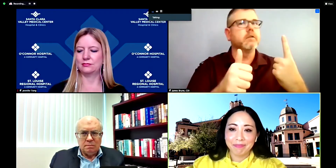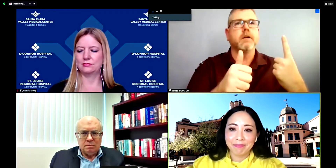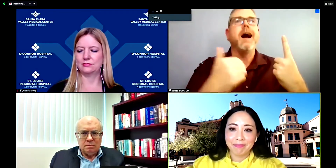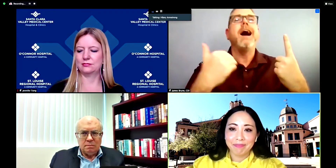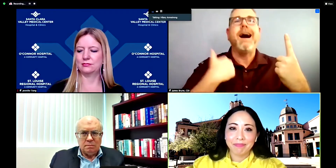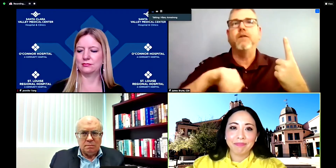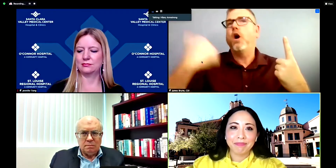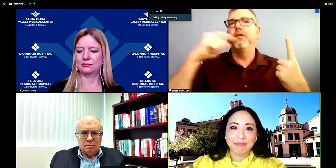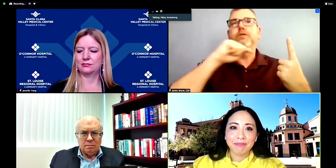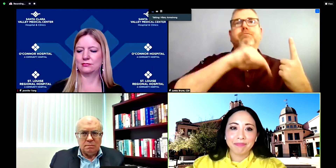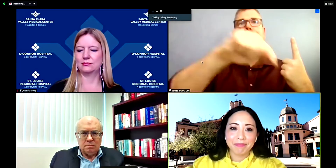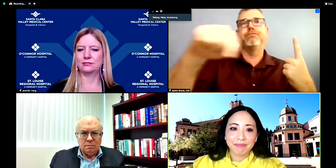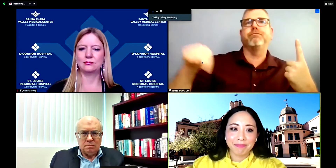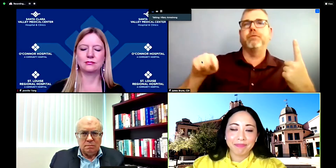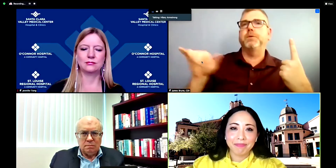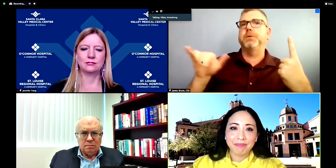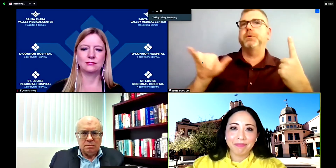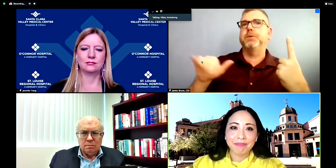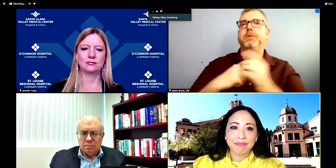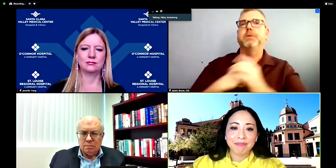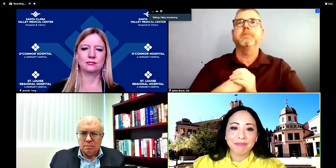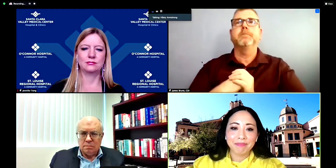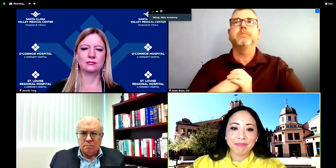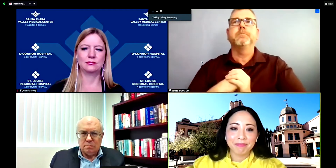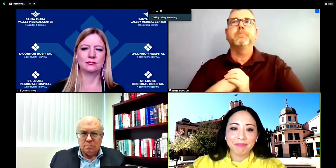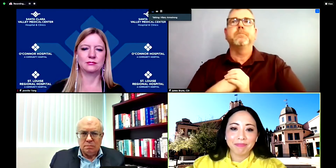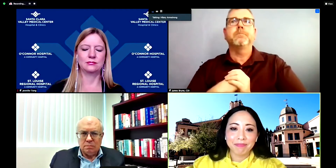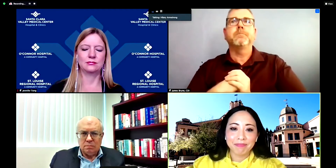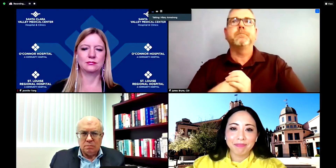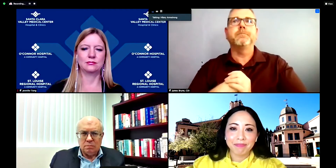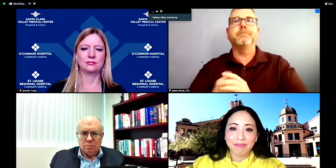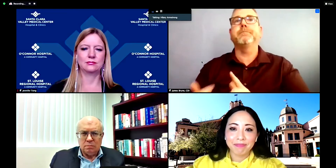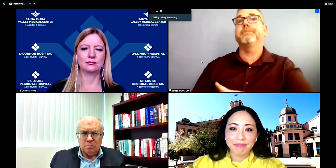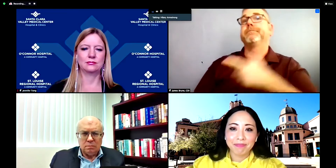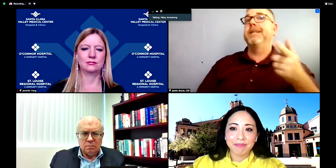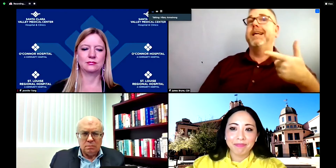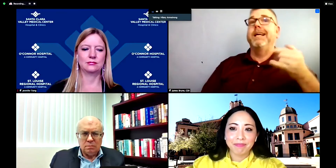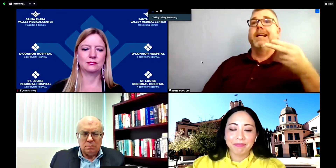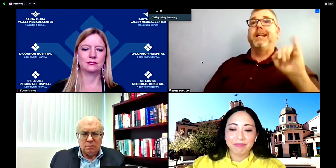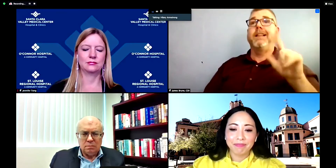thank you all, and it looks like we have one final question from Amy Jackson,